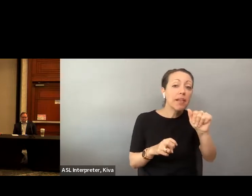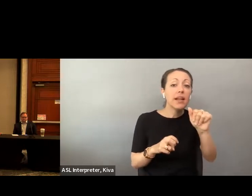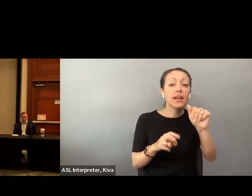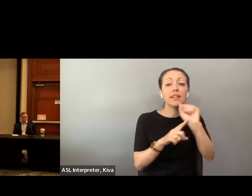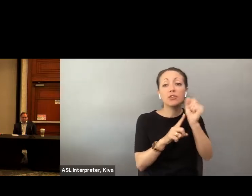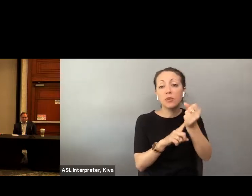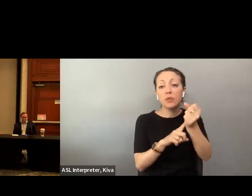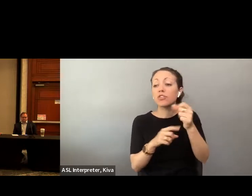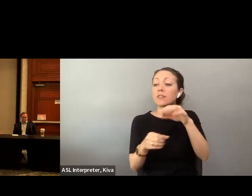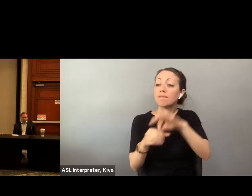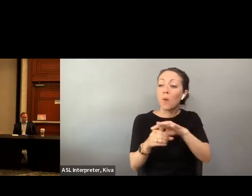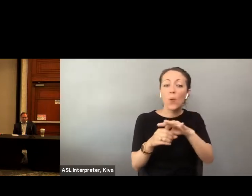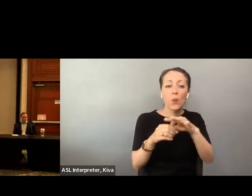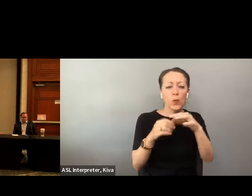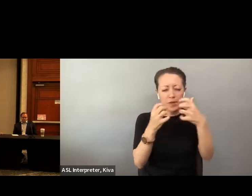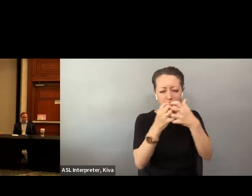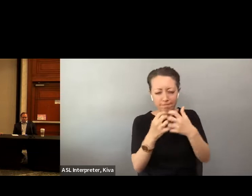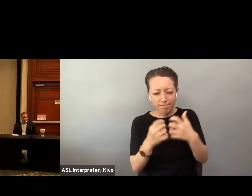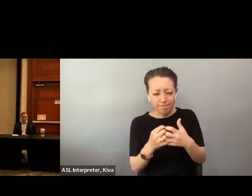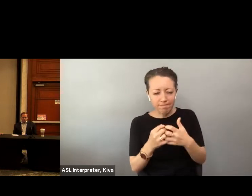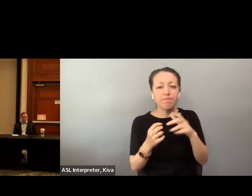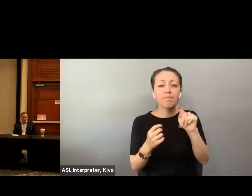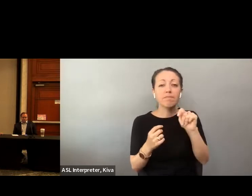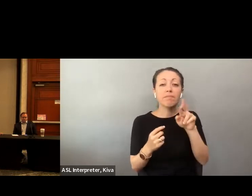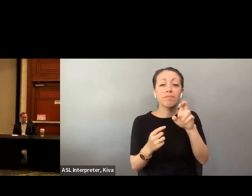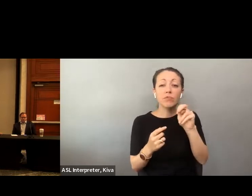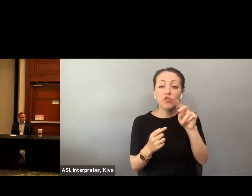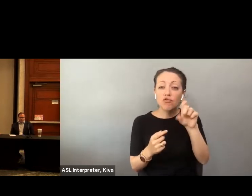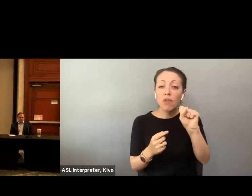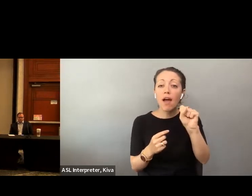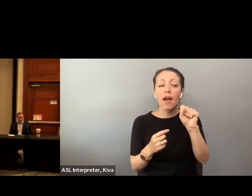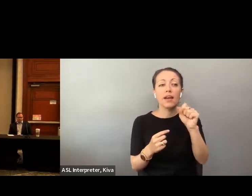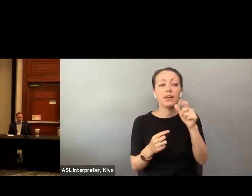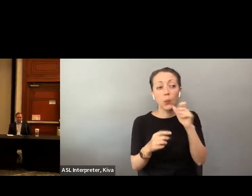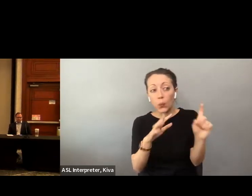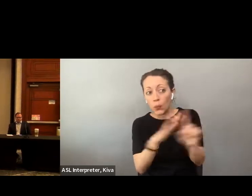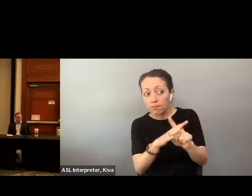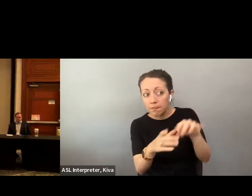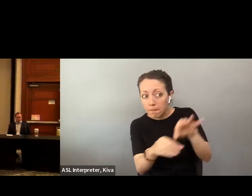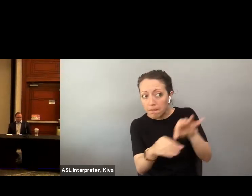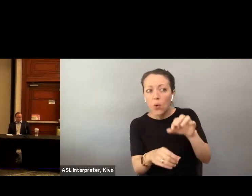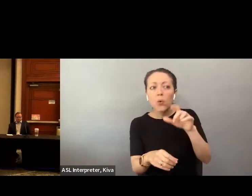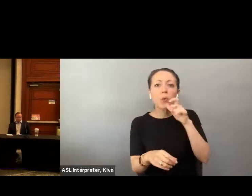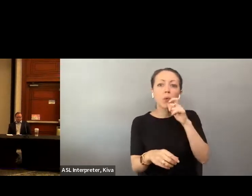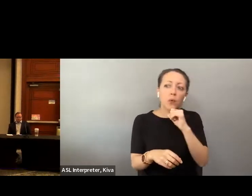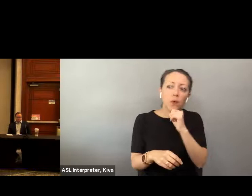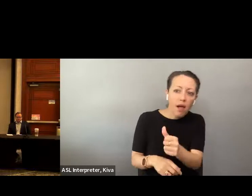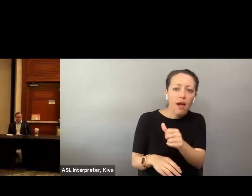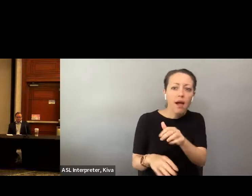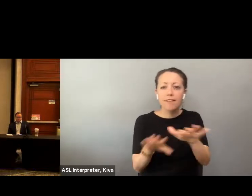be here as well. We do a lot of work together on analyzing She's traveling overseas right now, where she would be happy to be here as well. We We do a lot of work together, analyzing disability and voting. disability and voting. Looking both at turnout trends looking both the turnout trends and the the difficulties faced by people with disabilities.